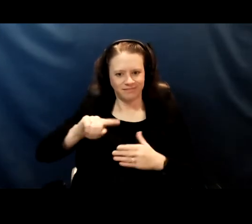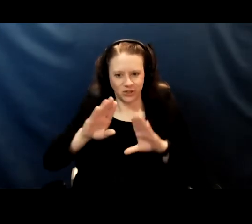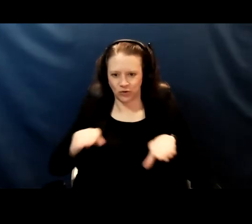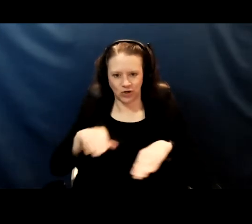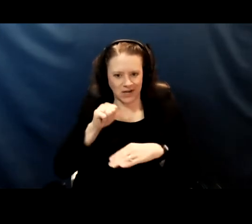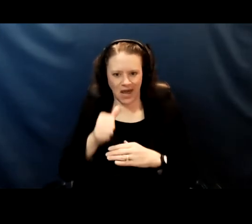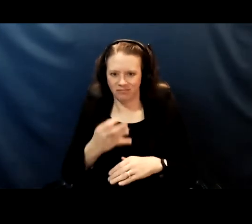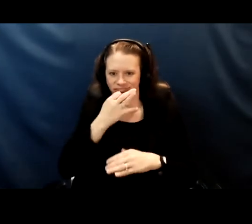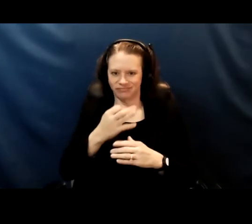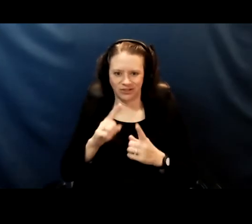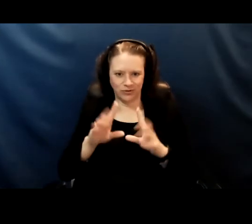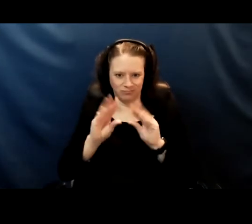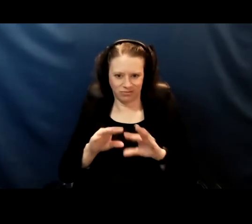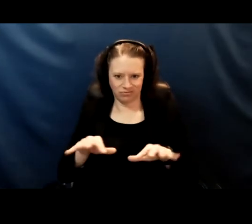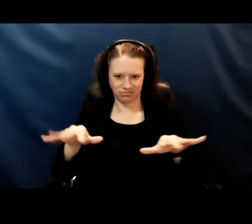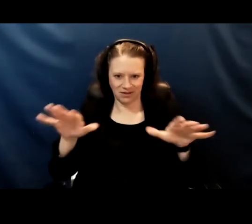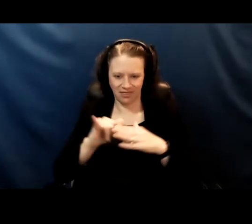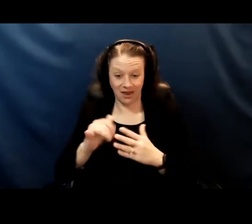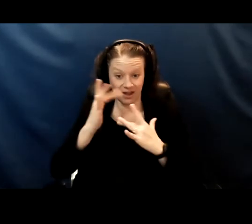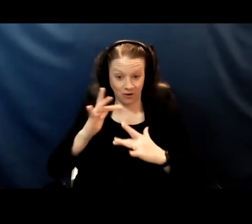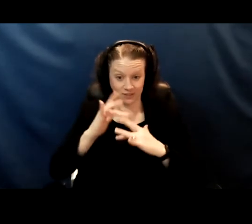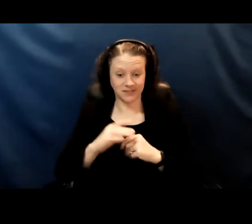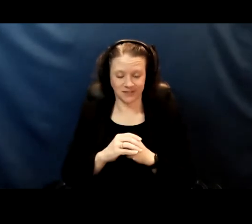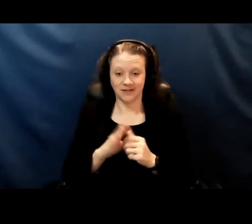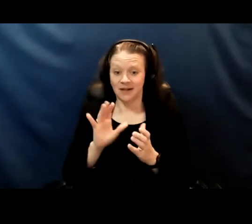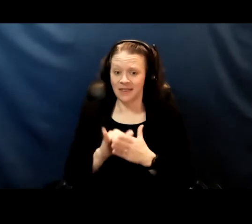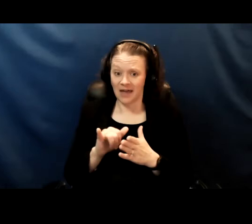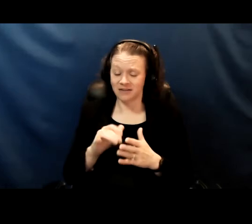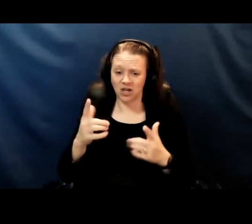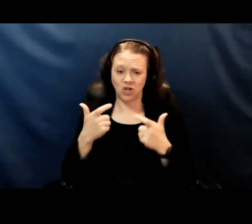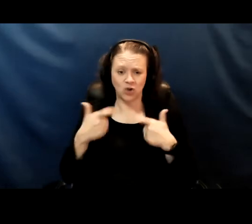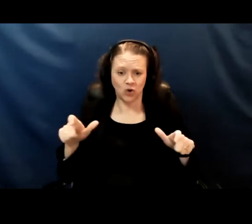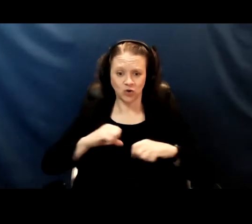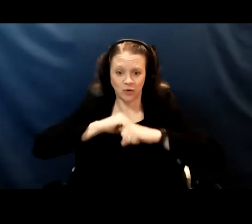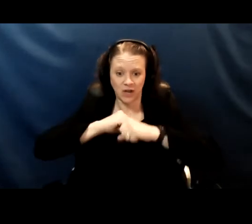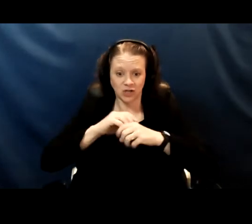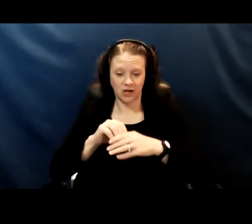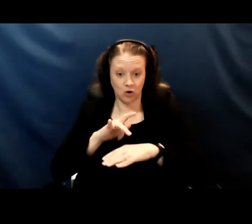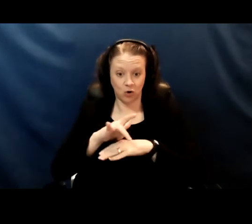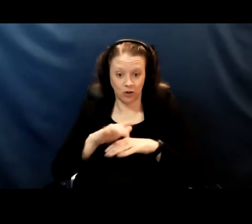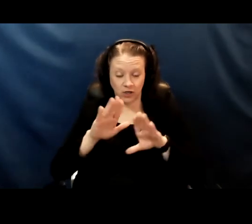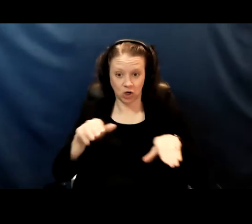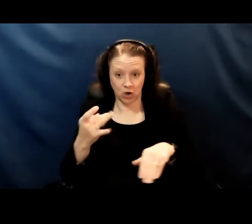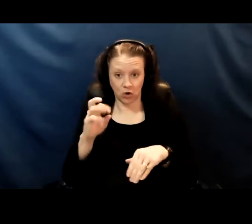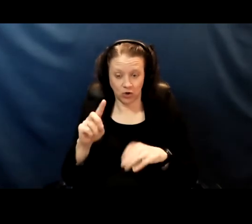And so that has been a huge protection in the early childhood education centers, the preschools, the daycares,